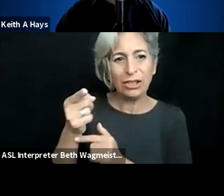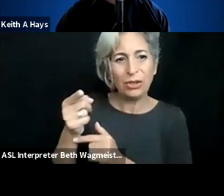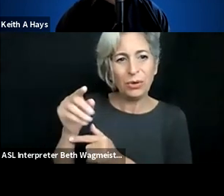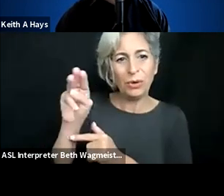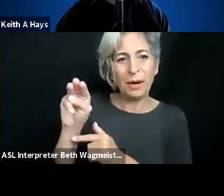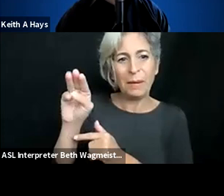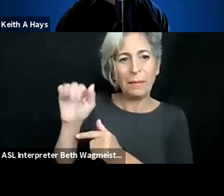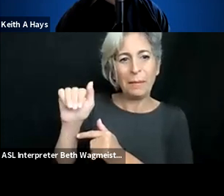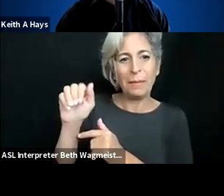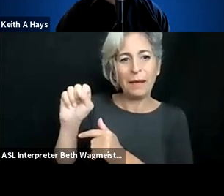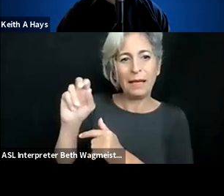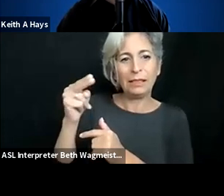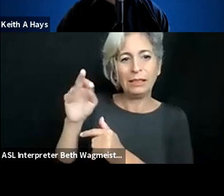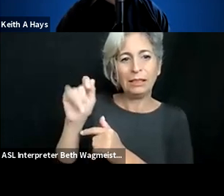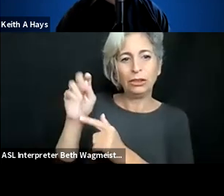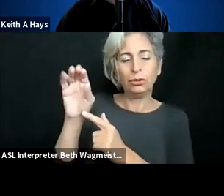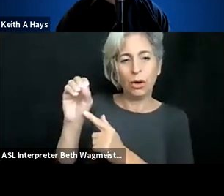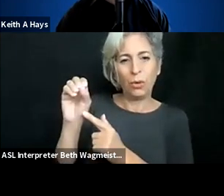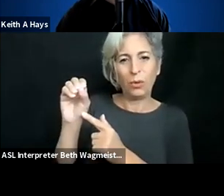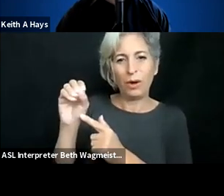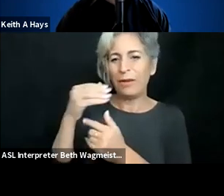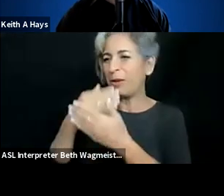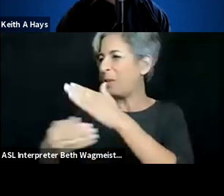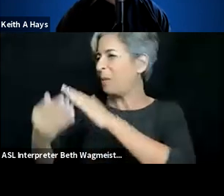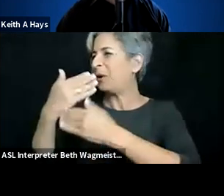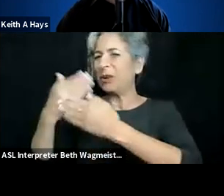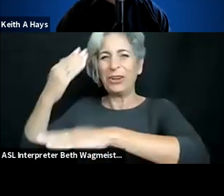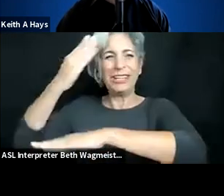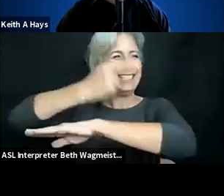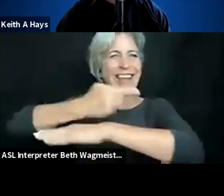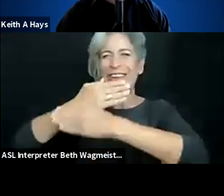each. And we want to hear from Japan. Nice to see you.